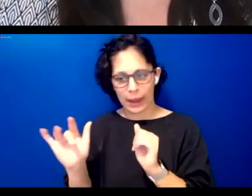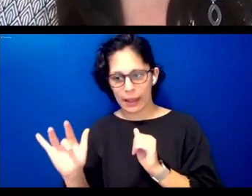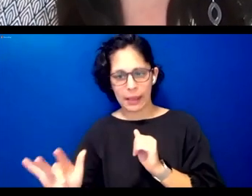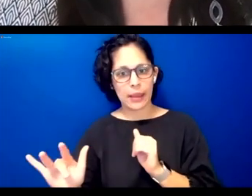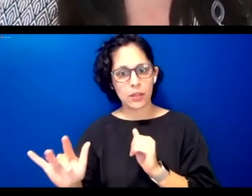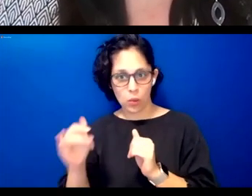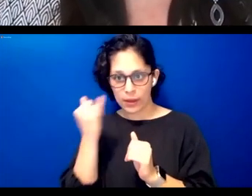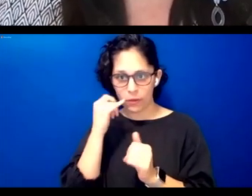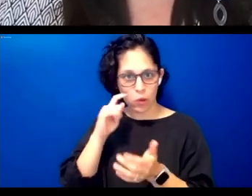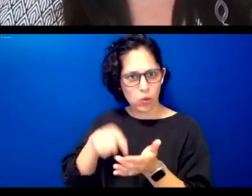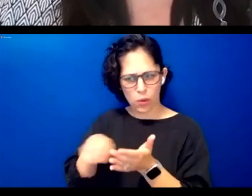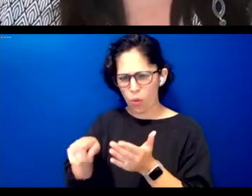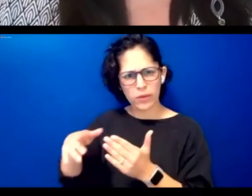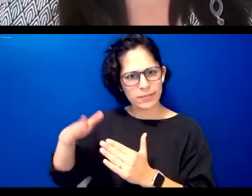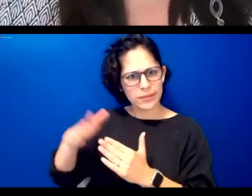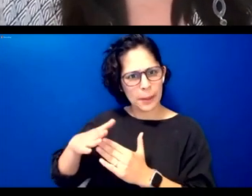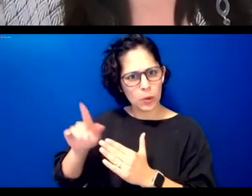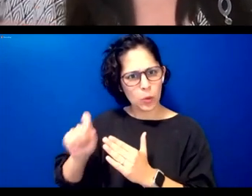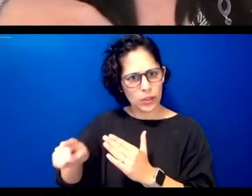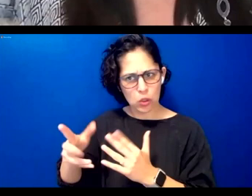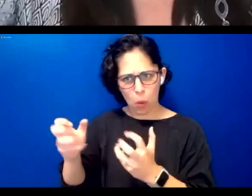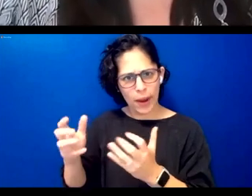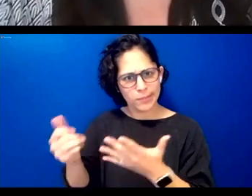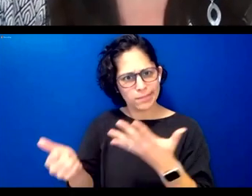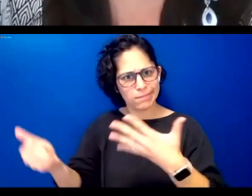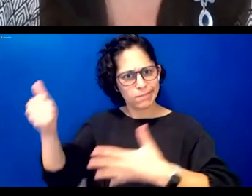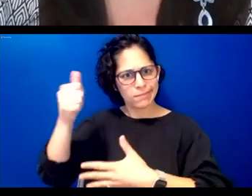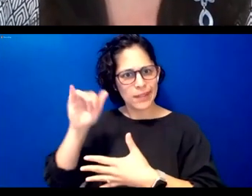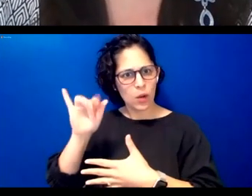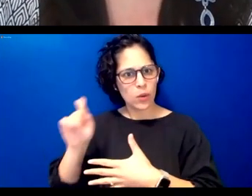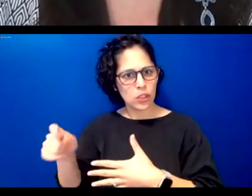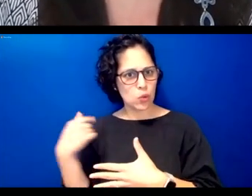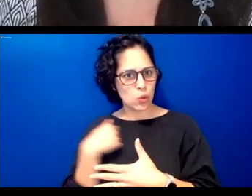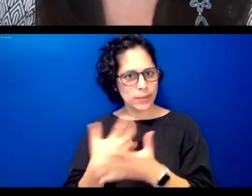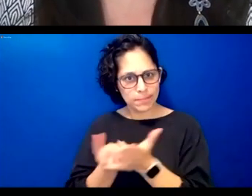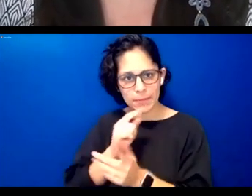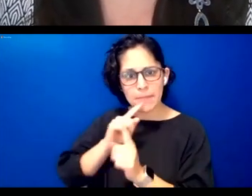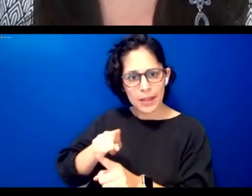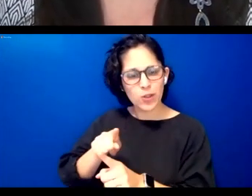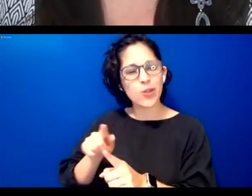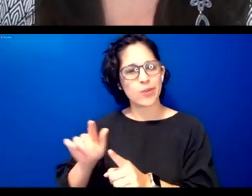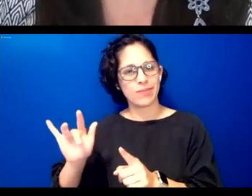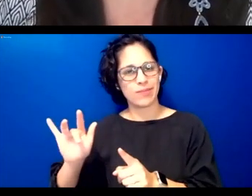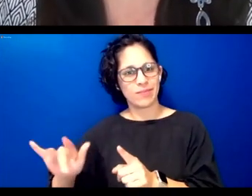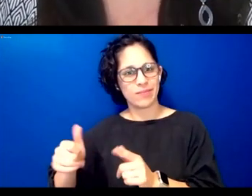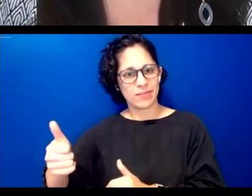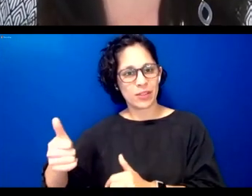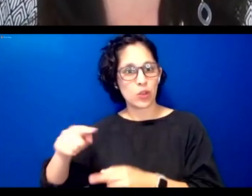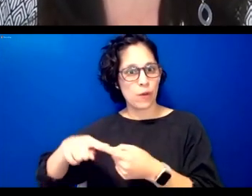it gets asked go ahead and upvote it so that we can see it it's now my pleasure to introduce